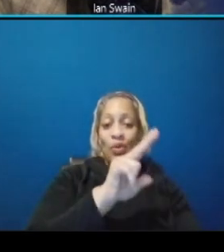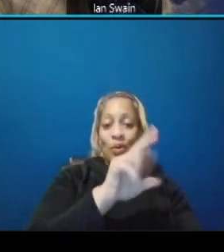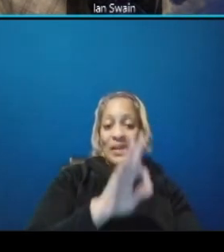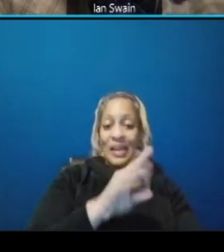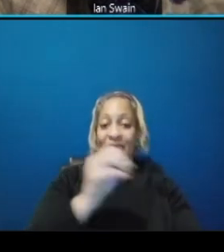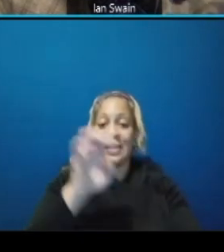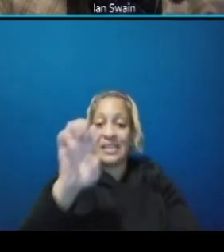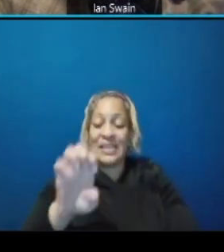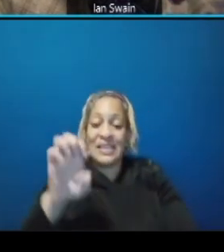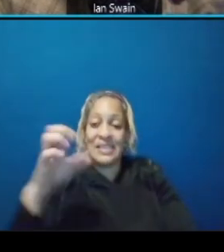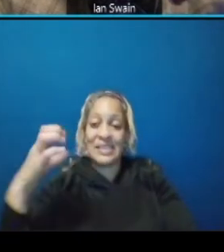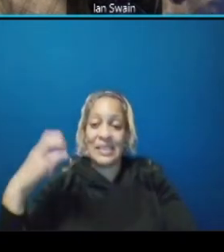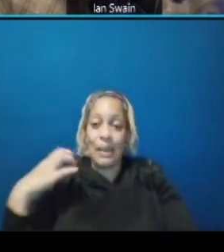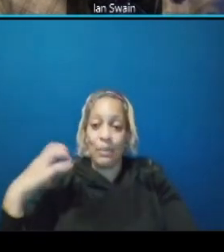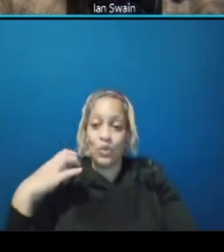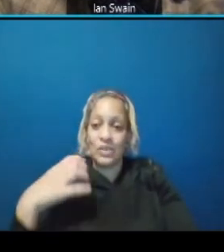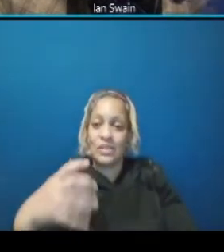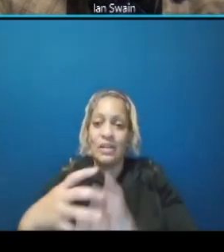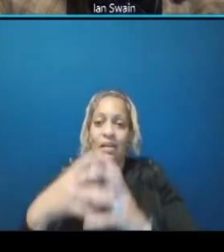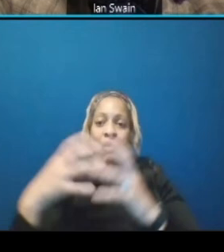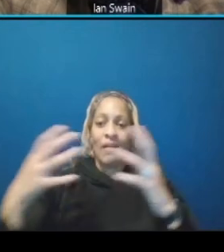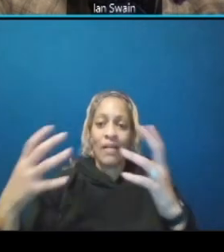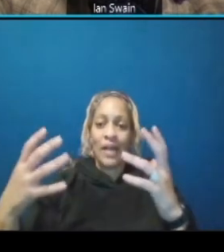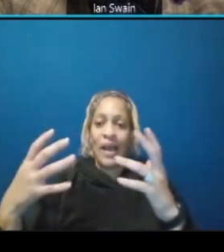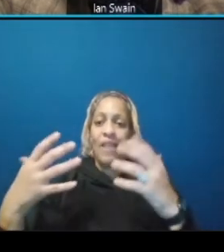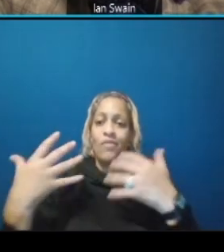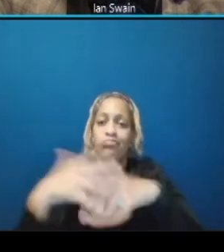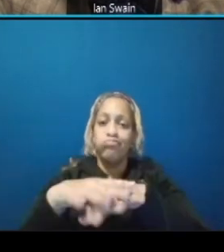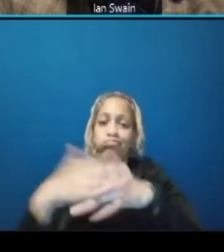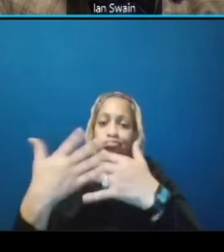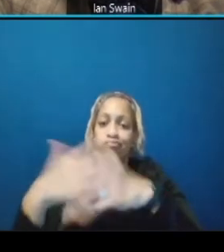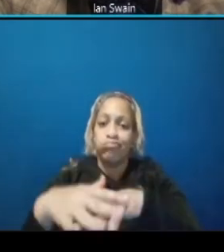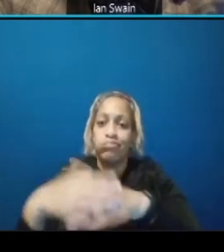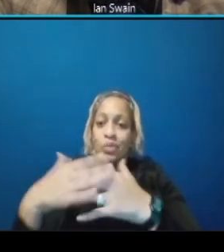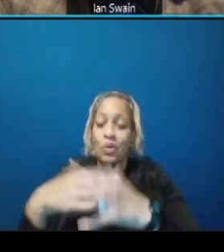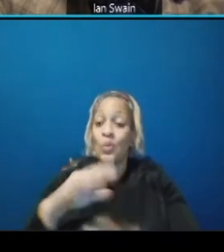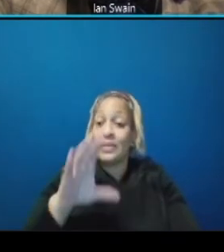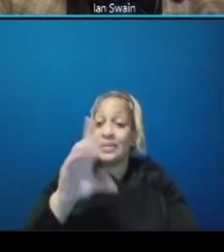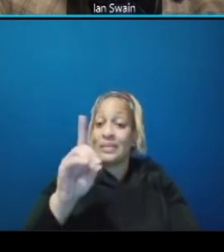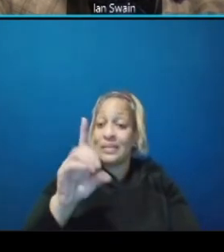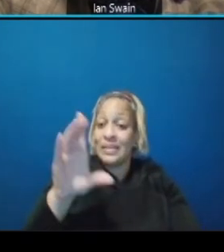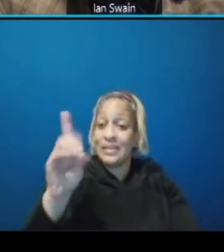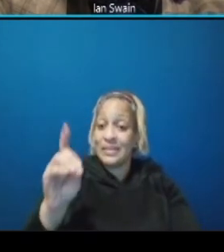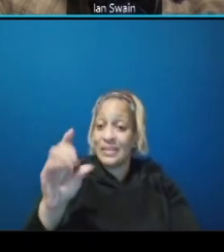population on benny road will ddot show the future look of that area the the presenter